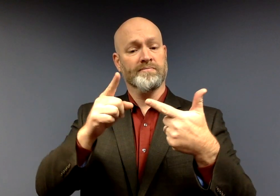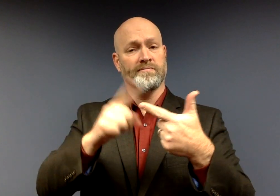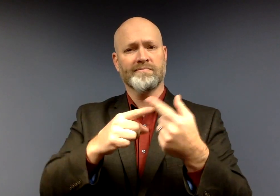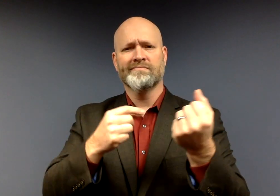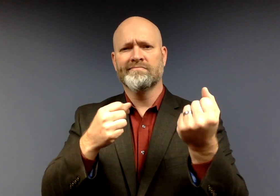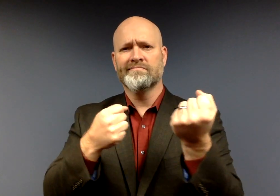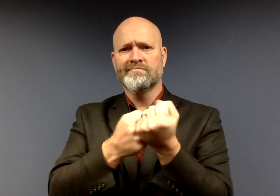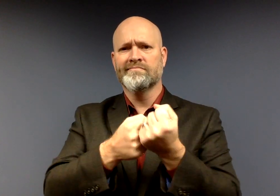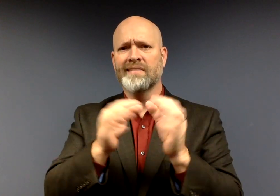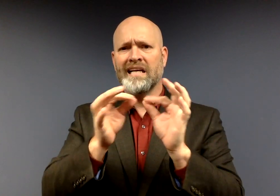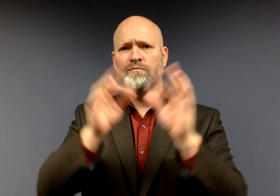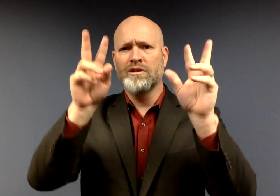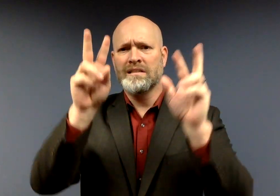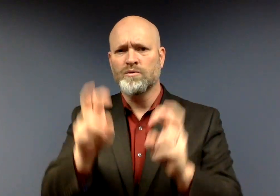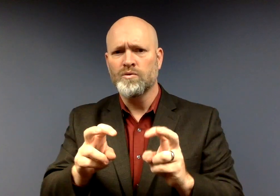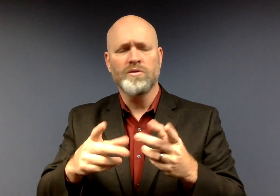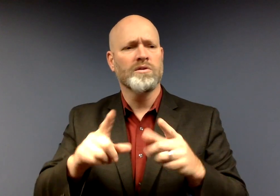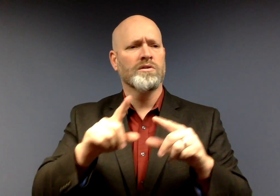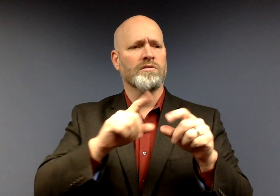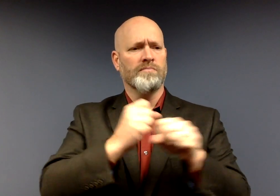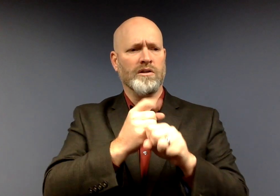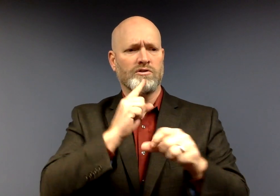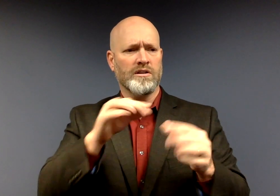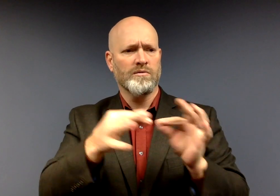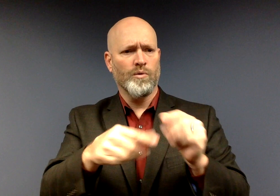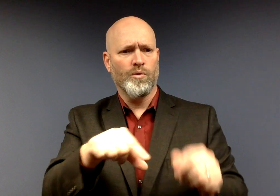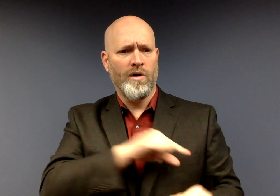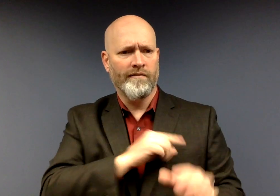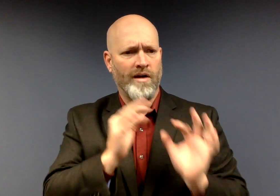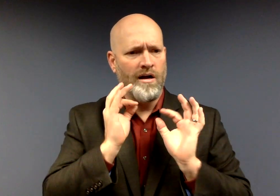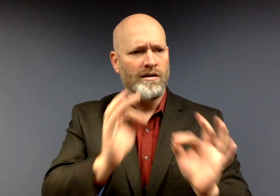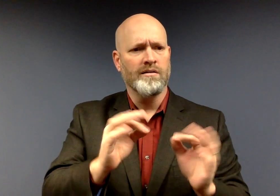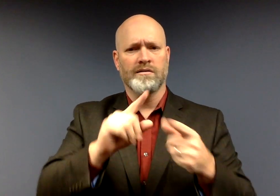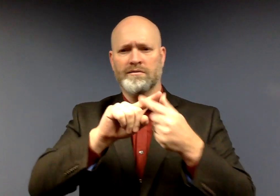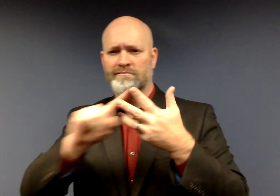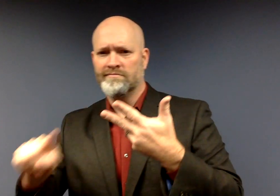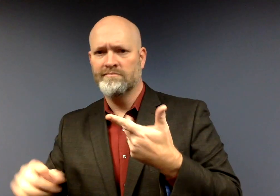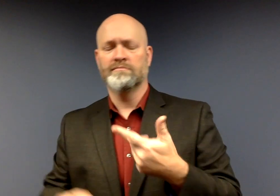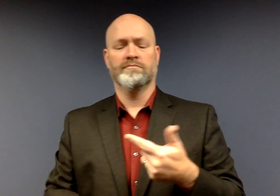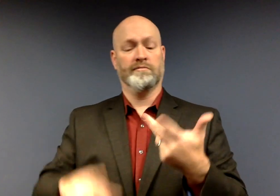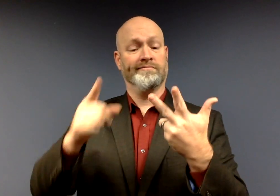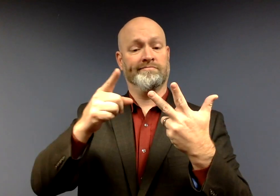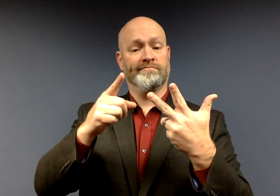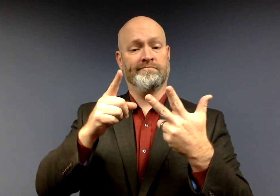The second priority includes interpreting issues, such as ensuring that interpreters are qualified.